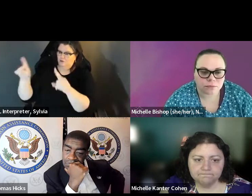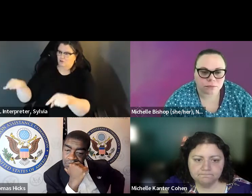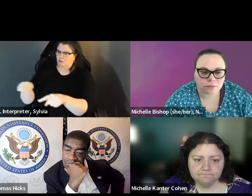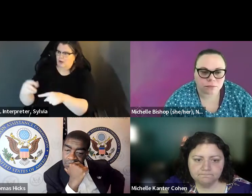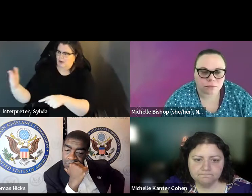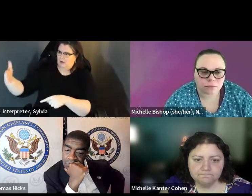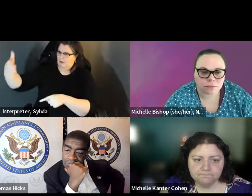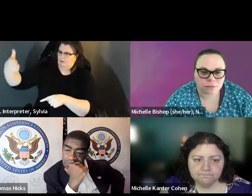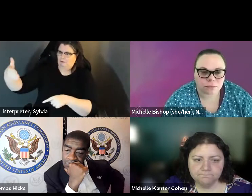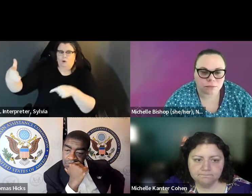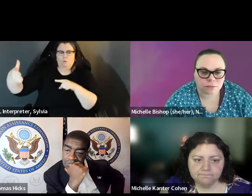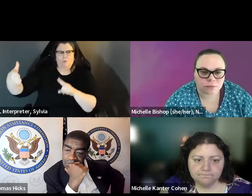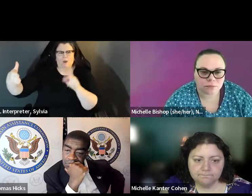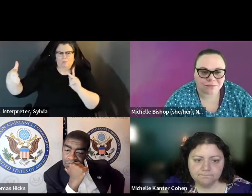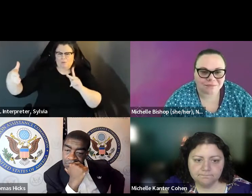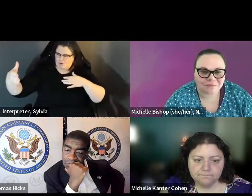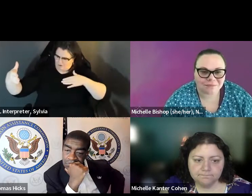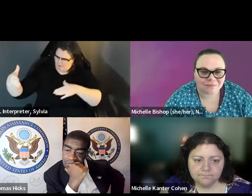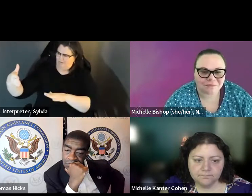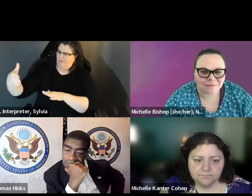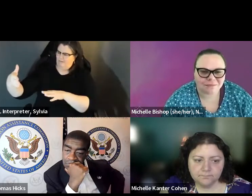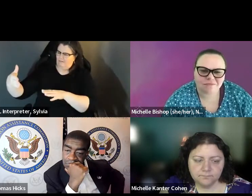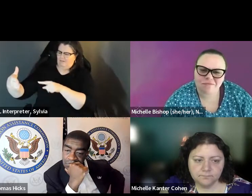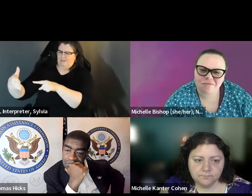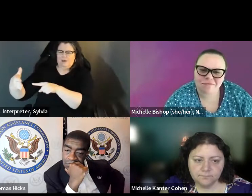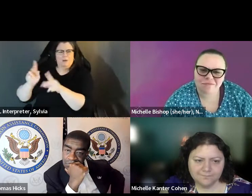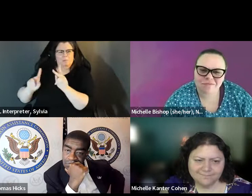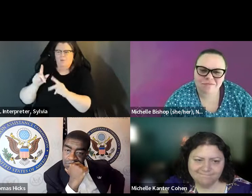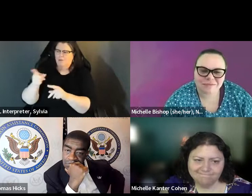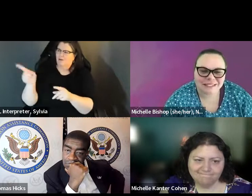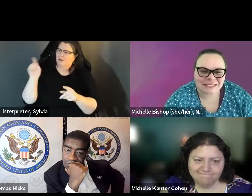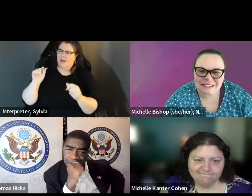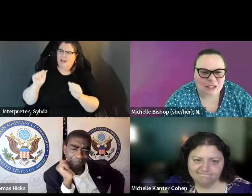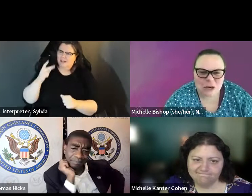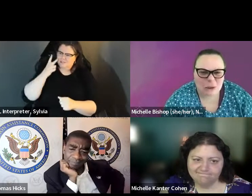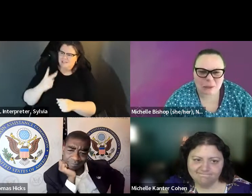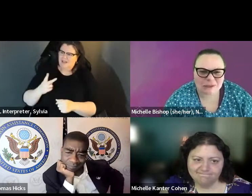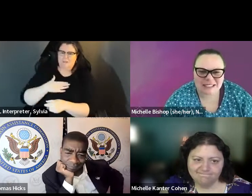the room can see the screen, which means they can see who you vote for. The poll workers said they only had to